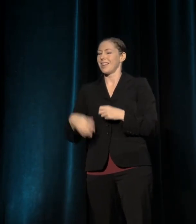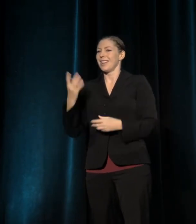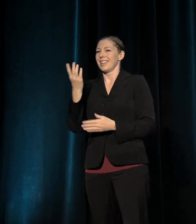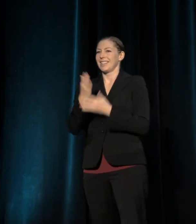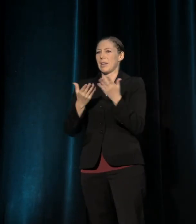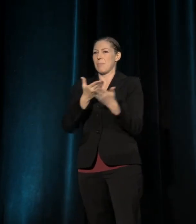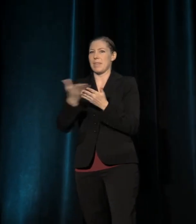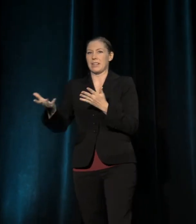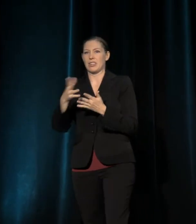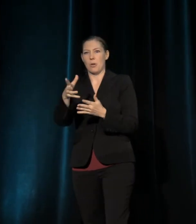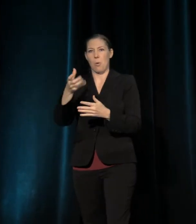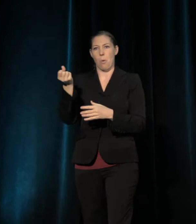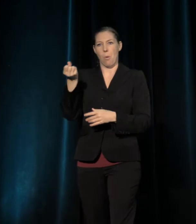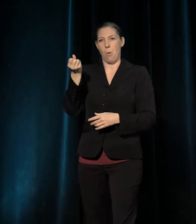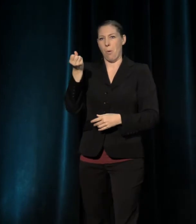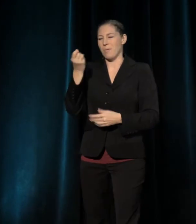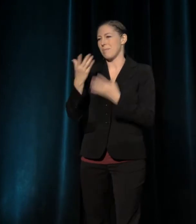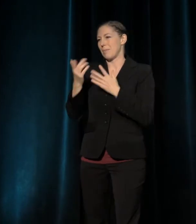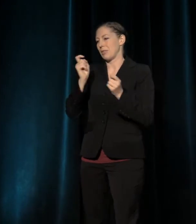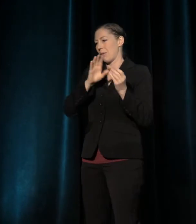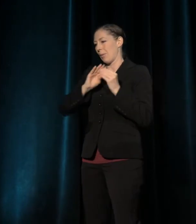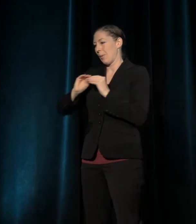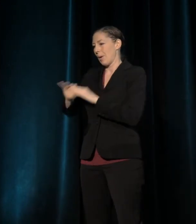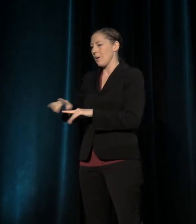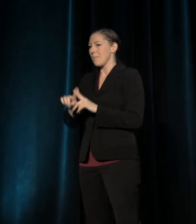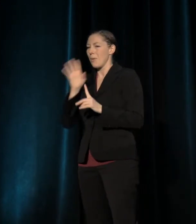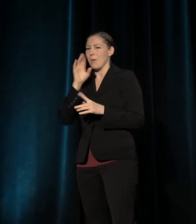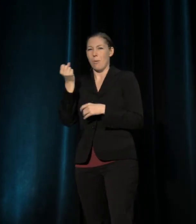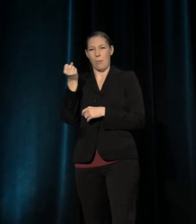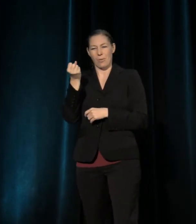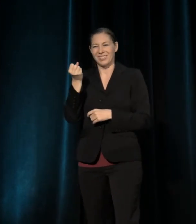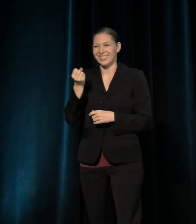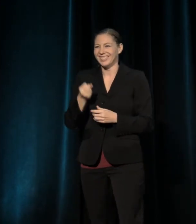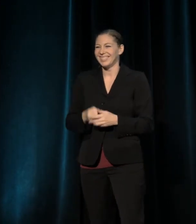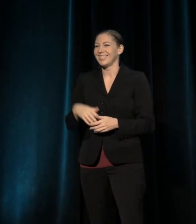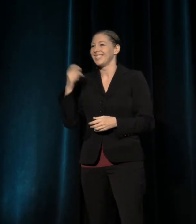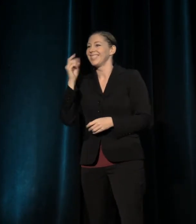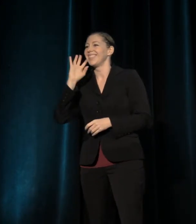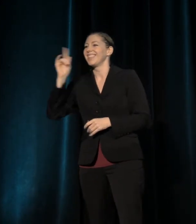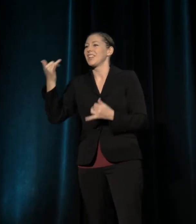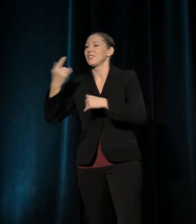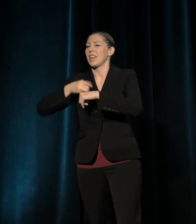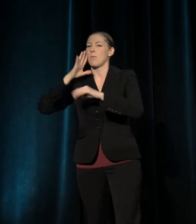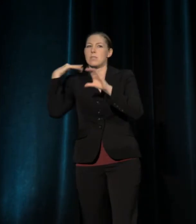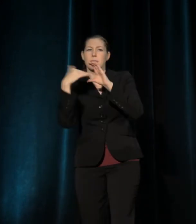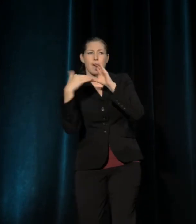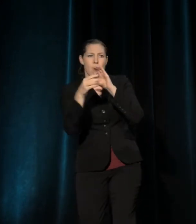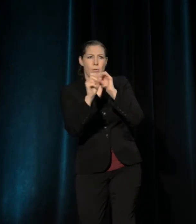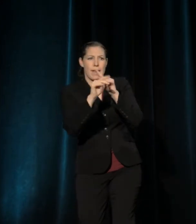Whatever award she is getting, you can be sure she'll be sending emails later today to find out how we're all holding up without her.